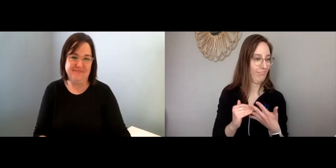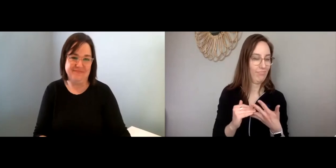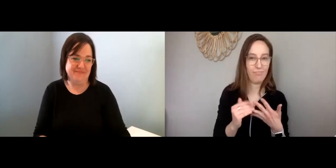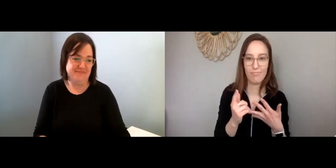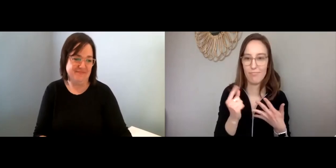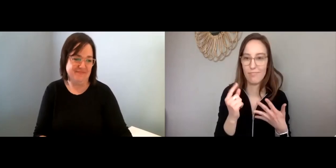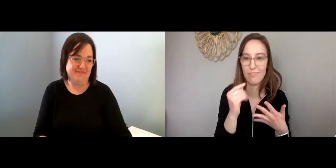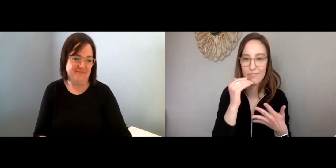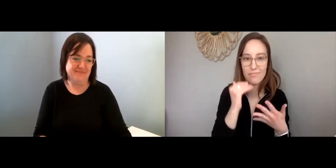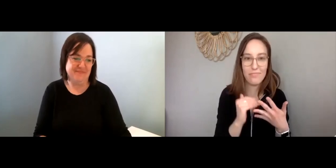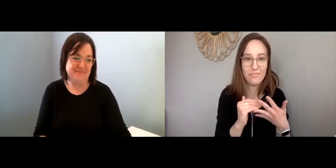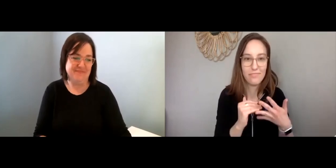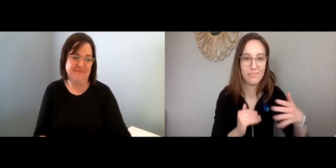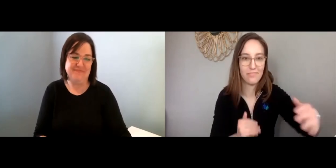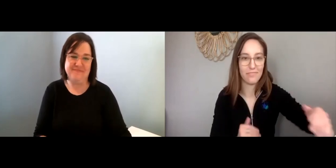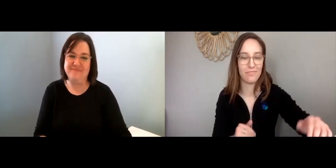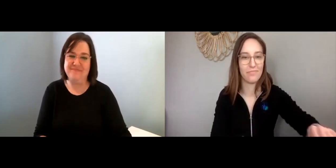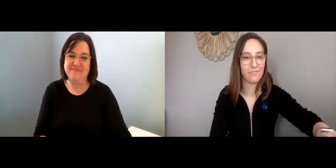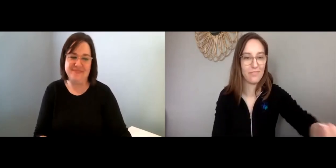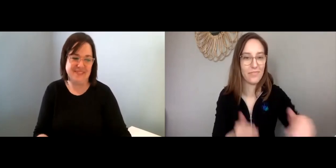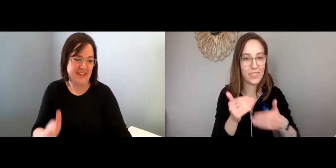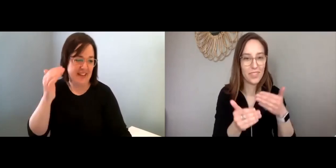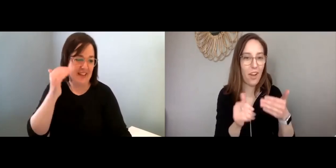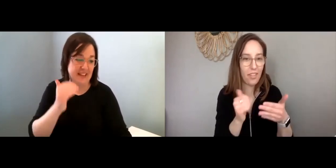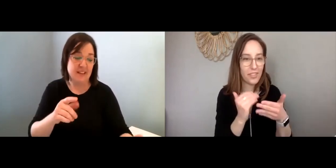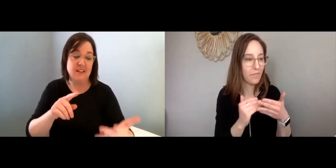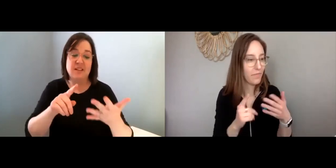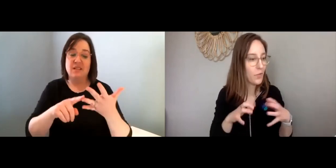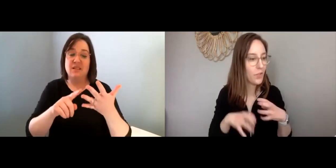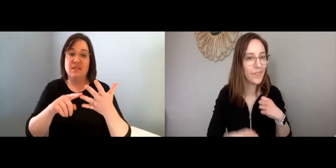Maggie: So, what is the fourth stage?